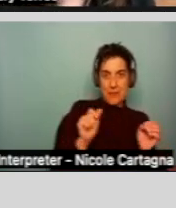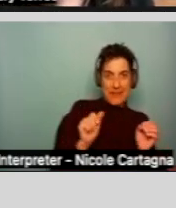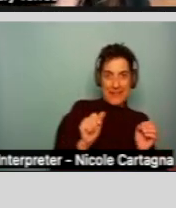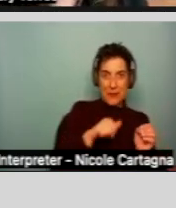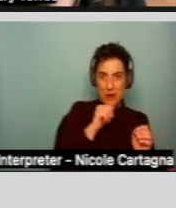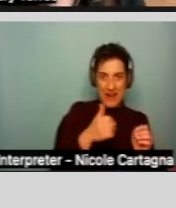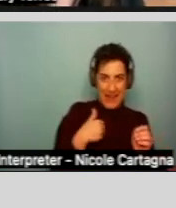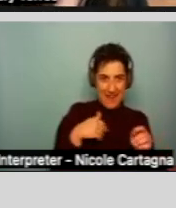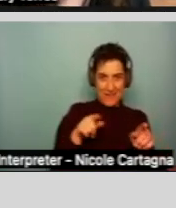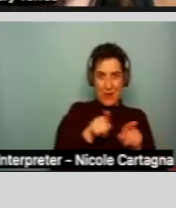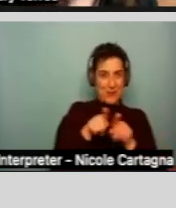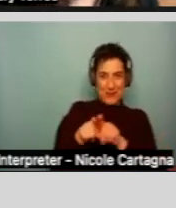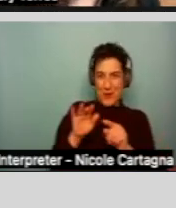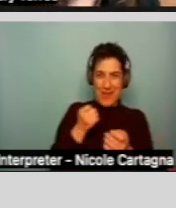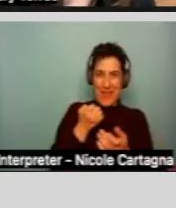self-sufficiency/